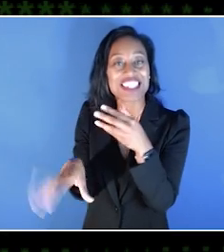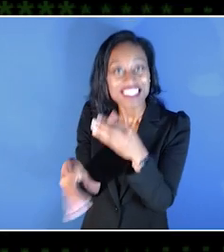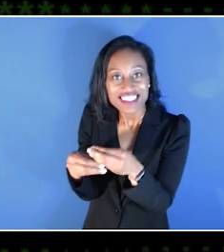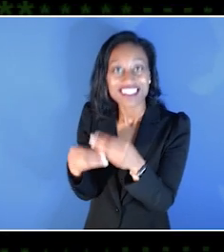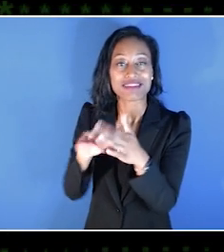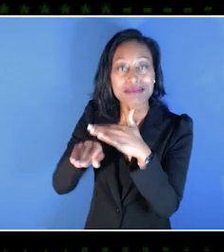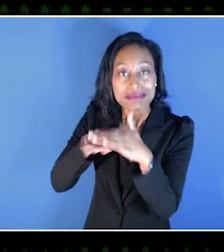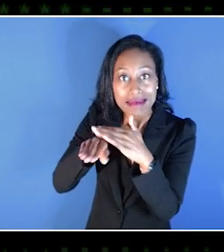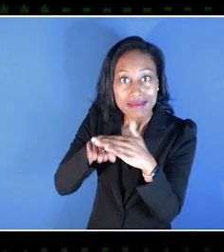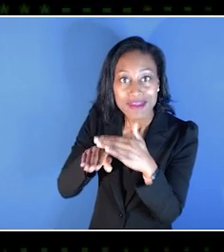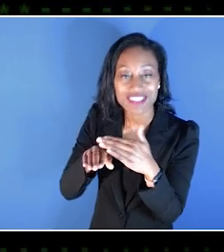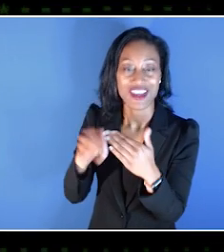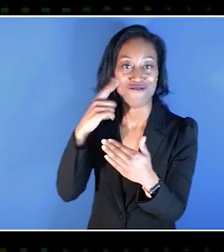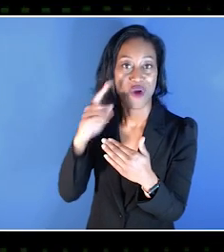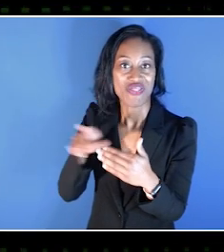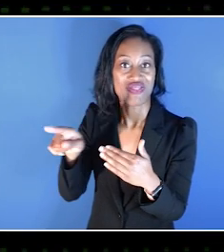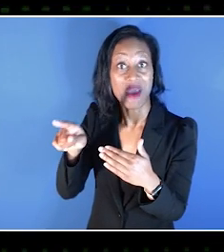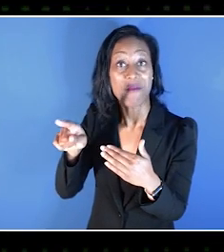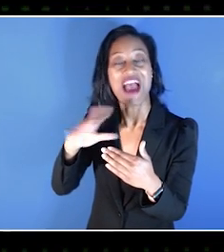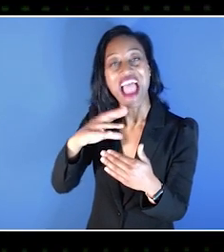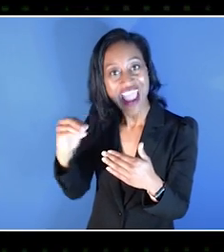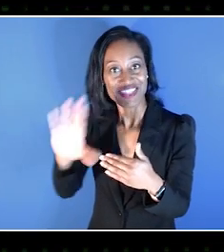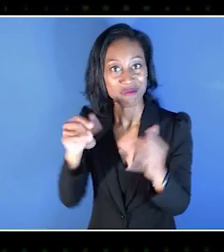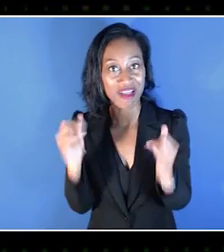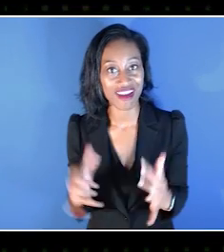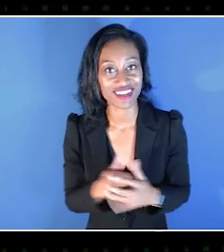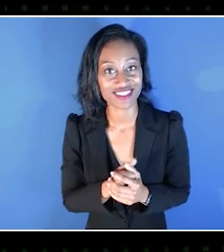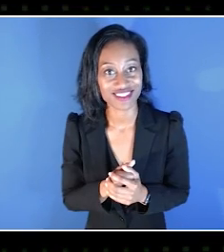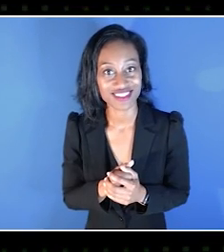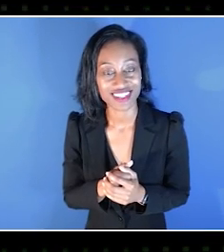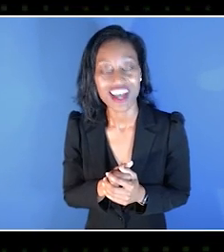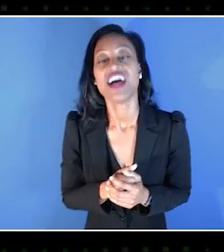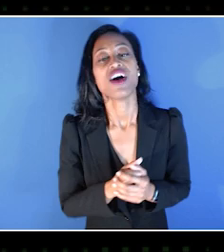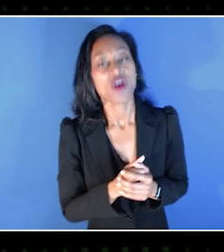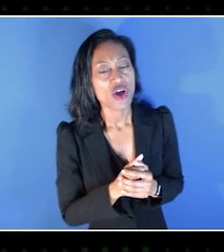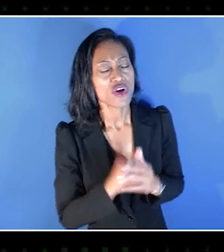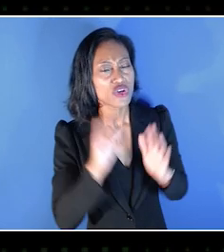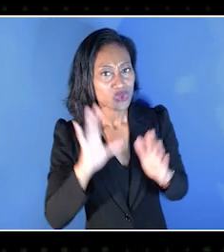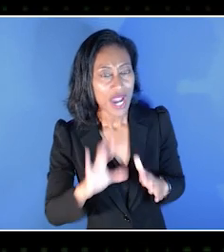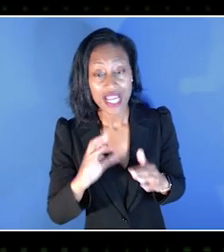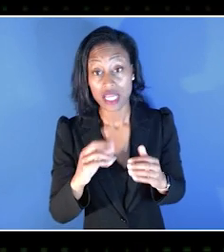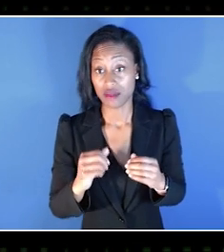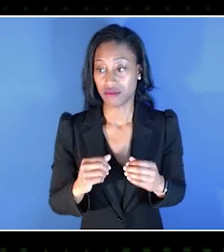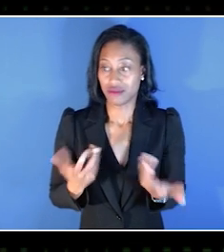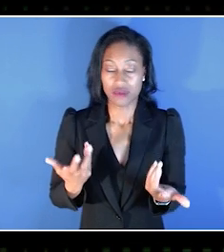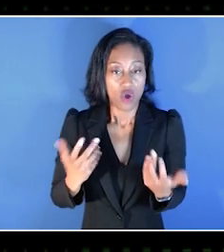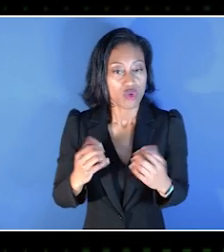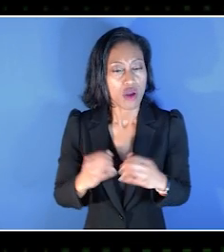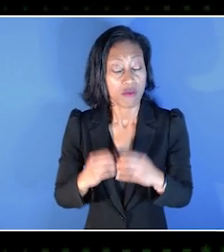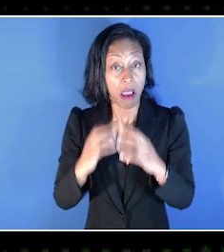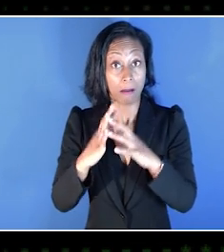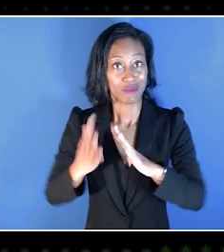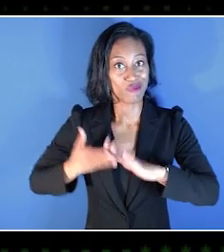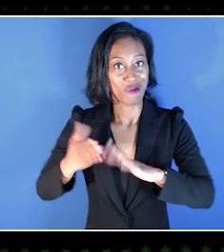So what is next for the program? Like you've kind of started, it's up and running. What has been the feedback like from players and developers?